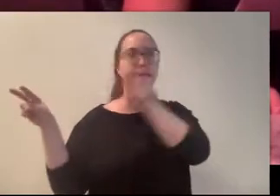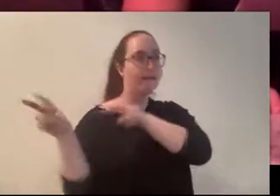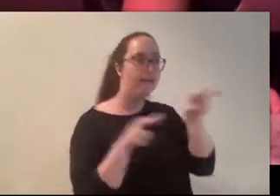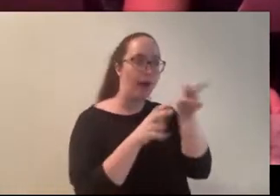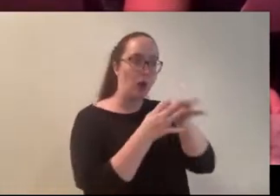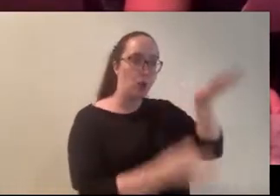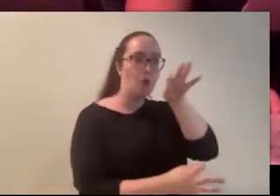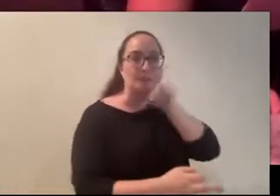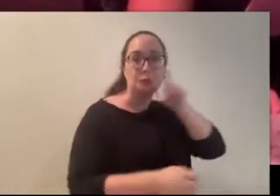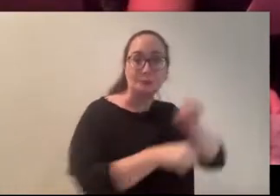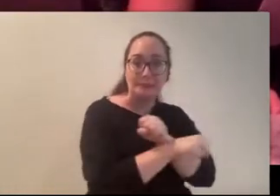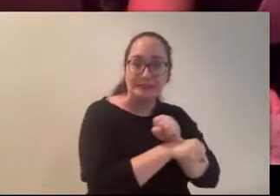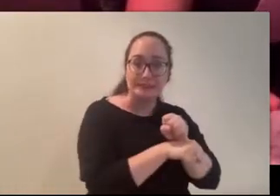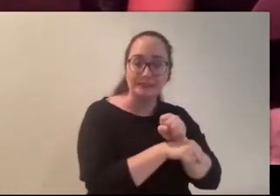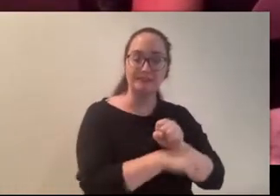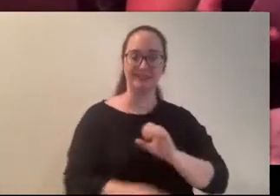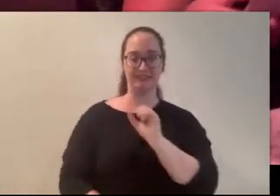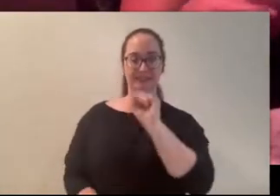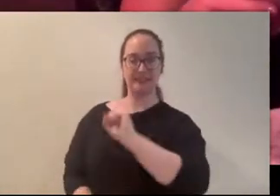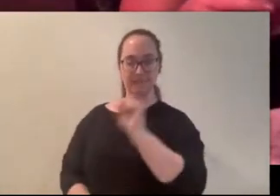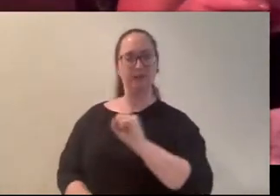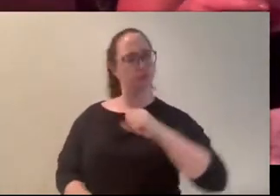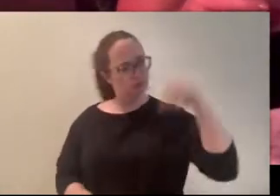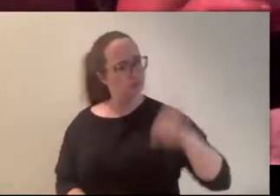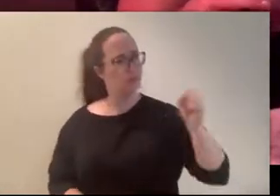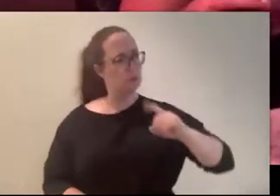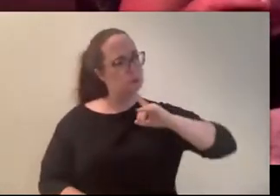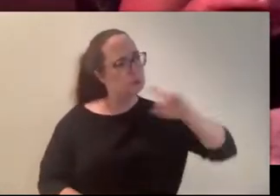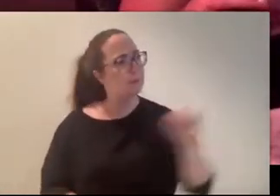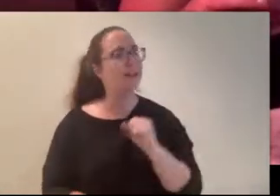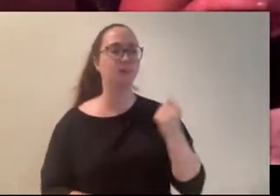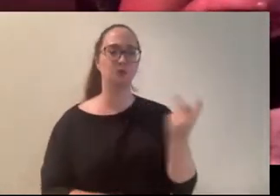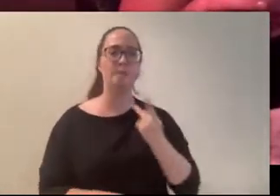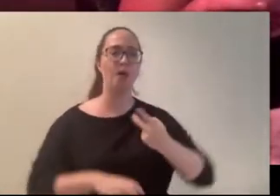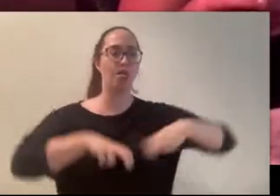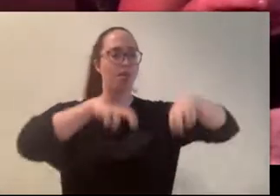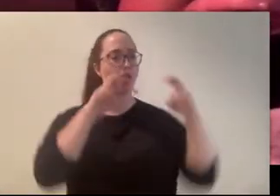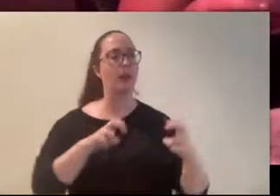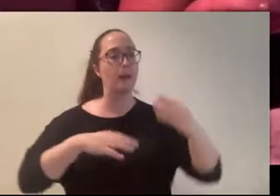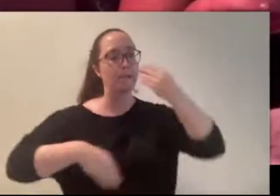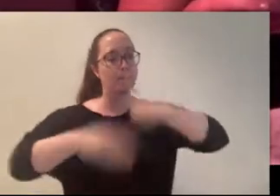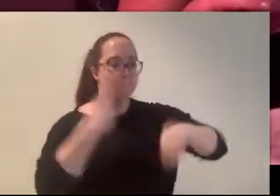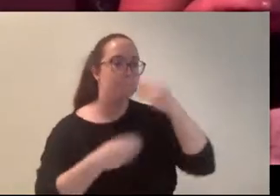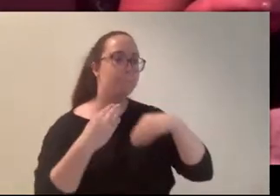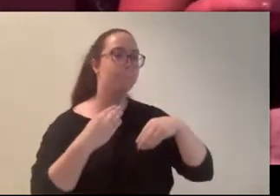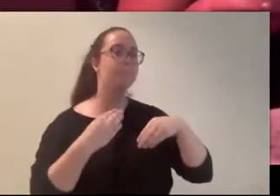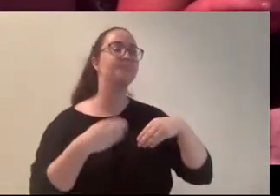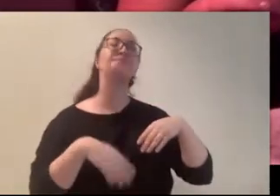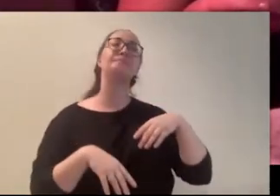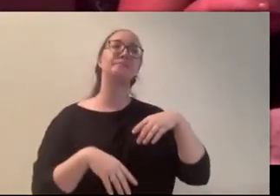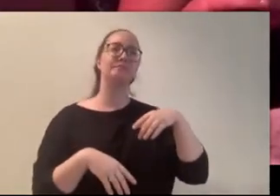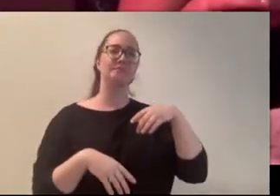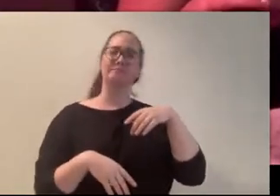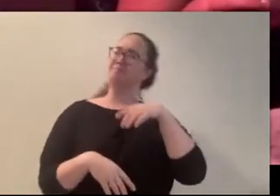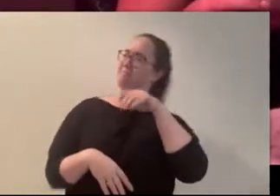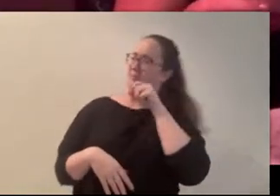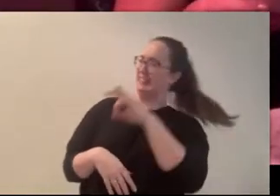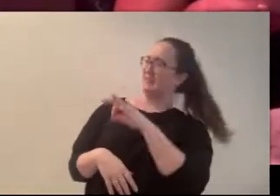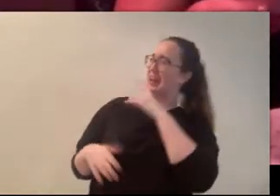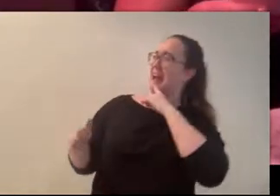stubbornly over our sandwiches. “If she actually saw her, wouldn’t she be dead?” (Carly) I asked. (Thomas) yeah! (Carly) “I thought